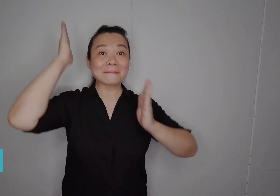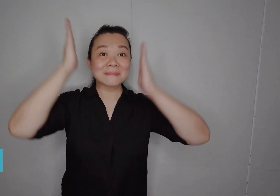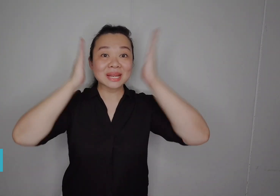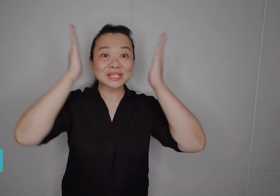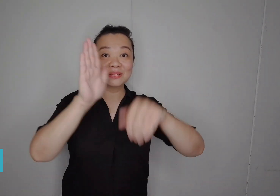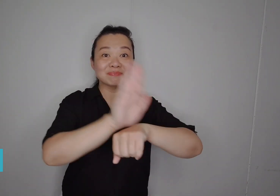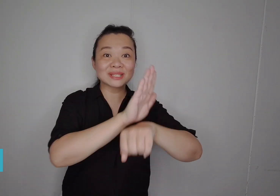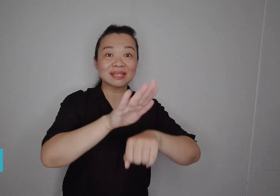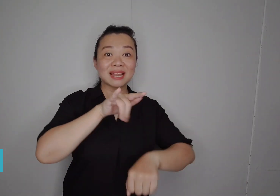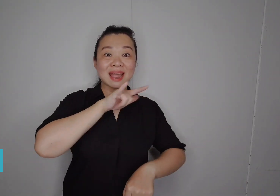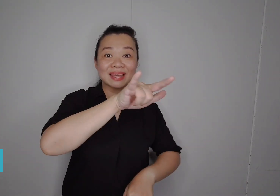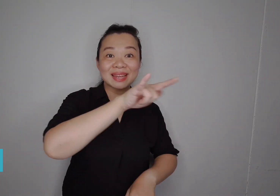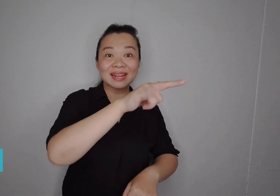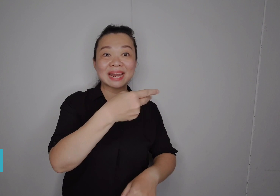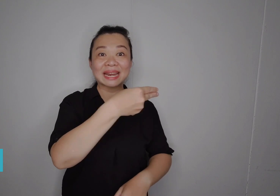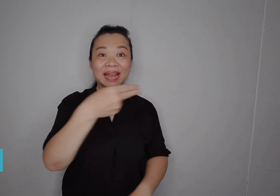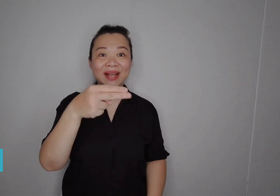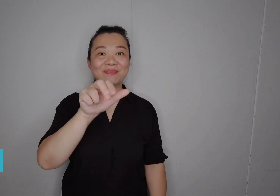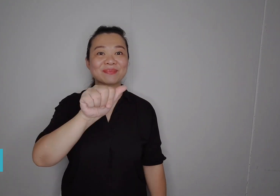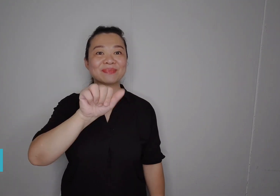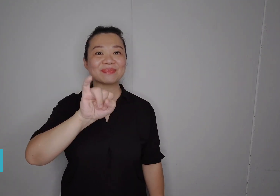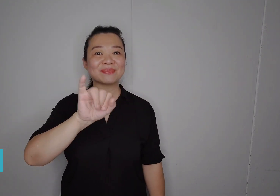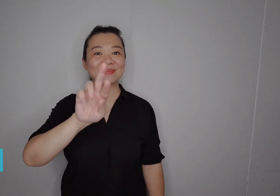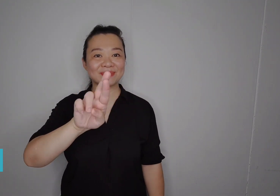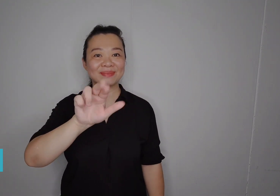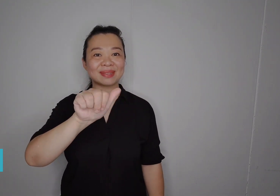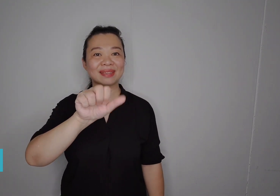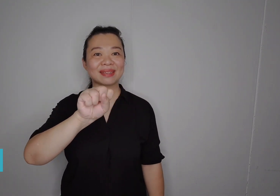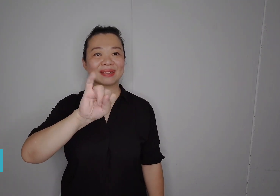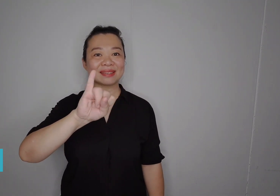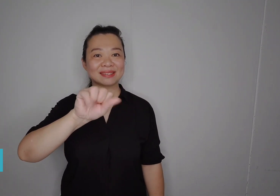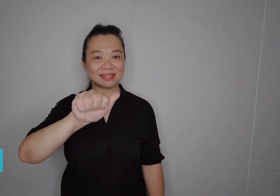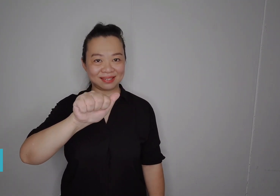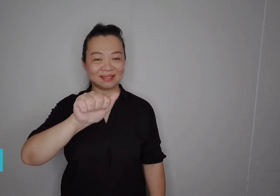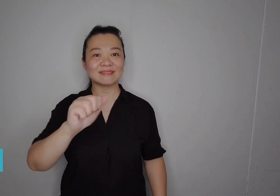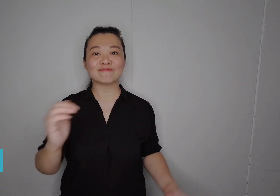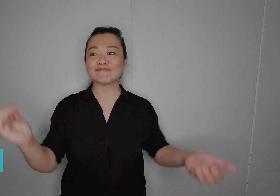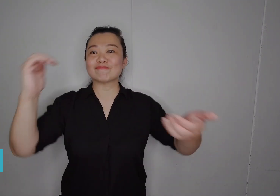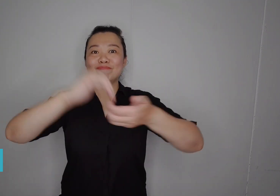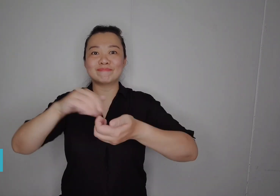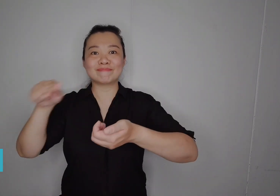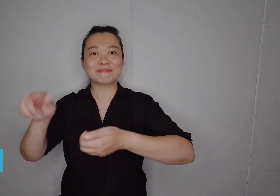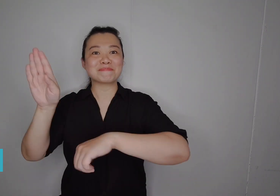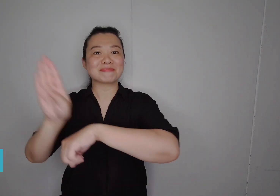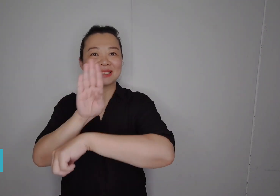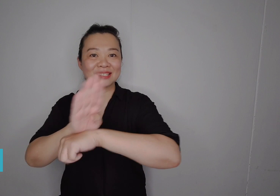with Silent Teddies. Together, they expanded the business,